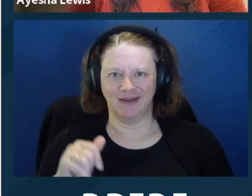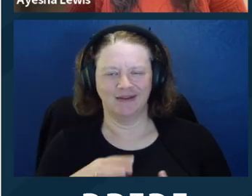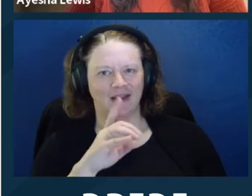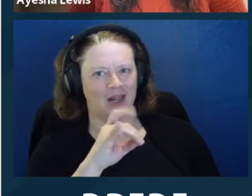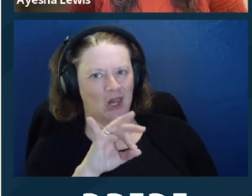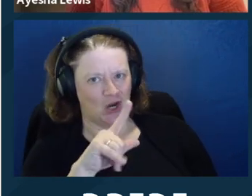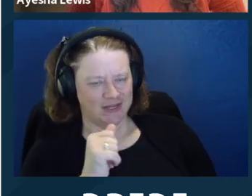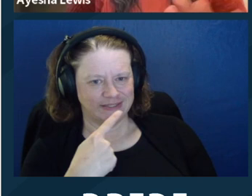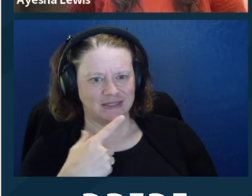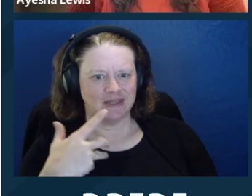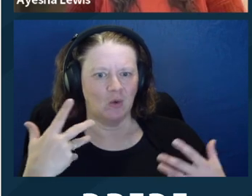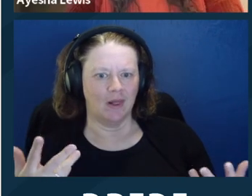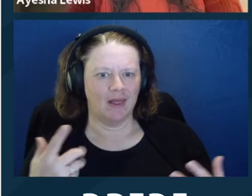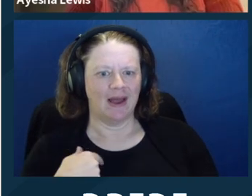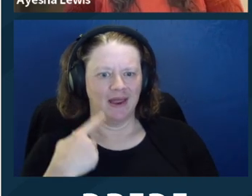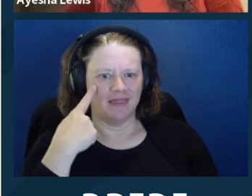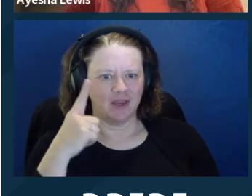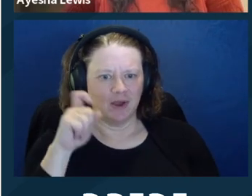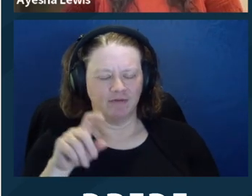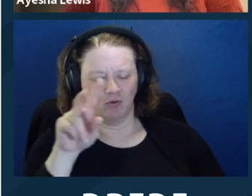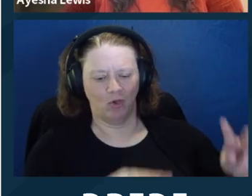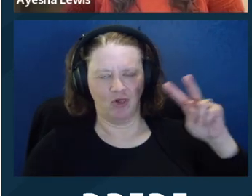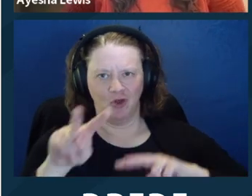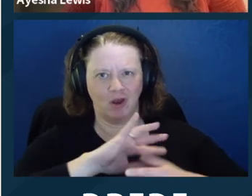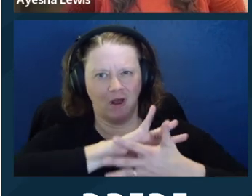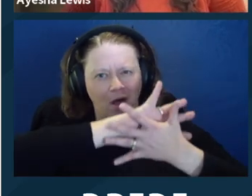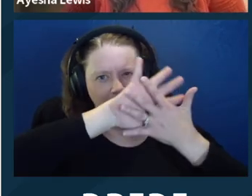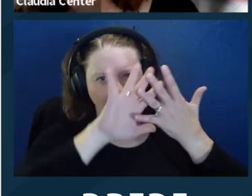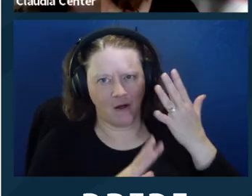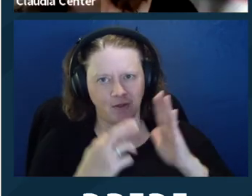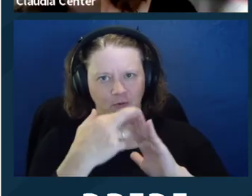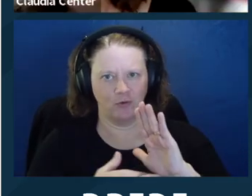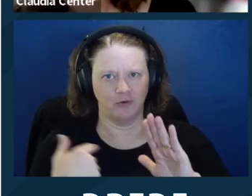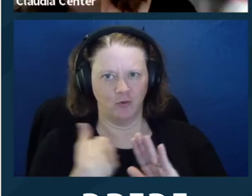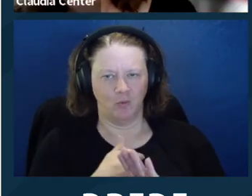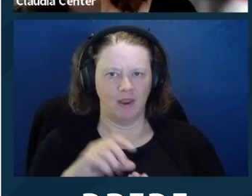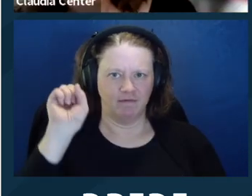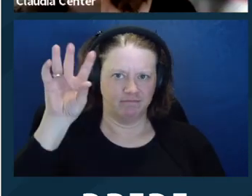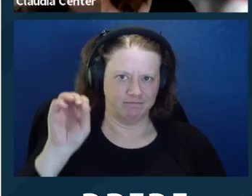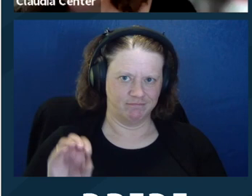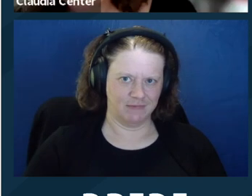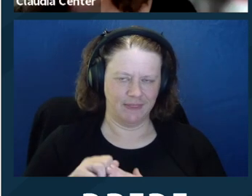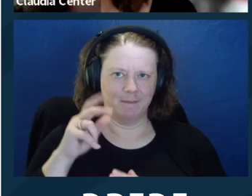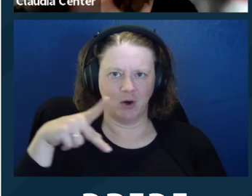I'm going to kick this to Claudia. >> CLAUDIA CENTER: So I mean, I think you